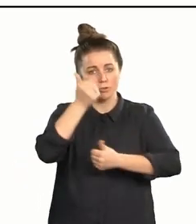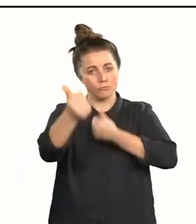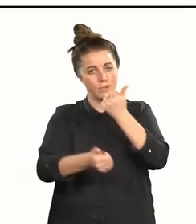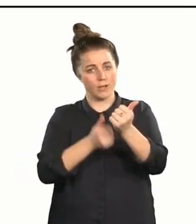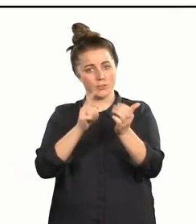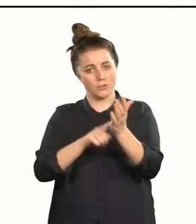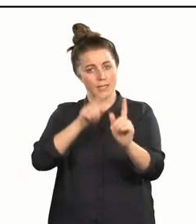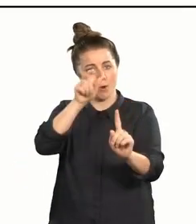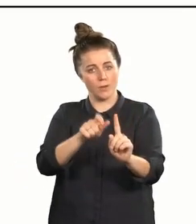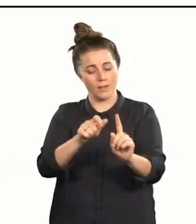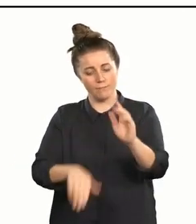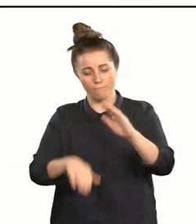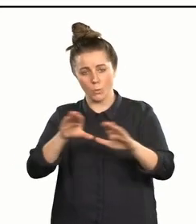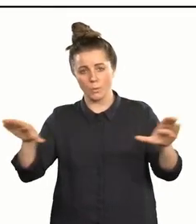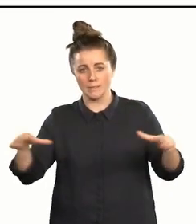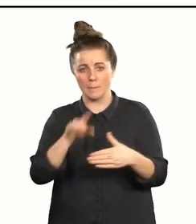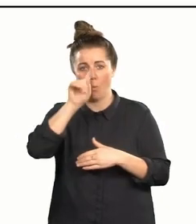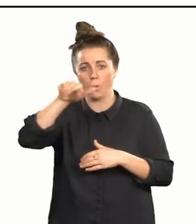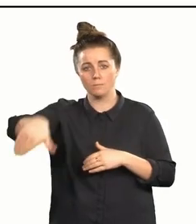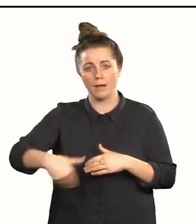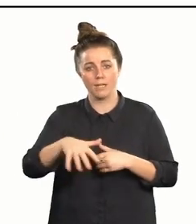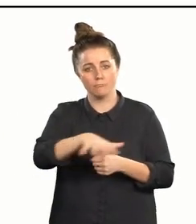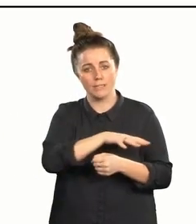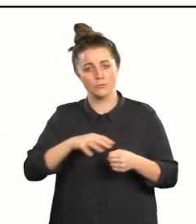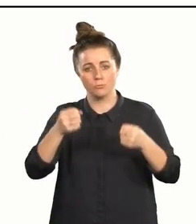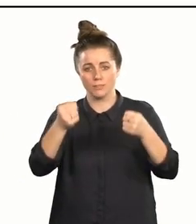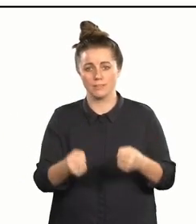Congratulations, Leonie, and all the team at Hawke's Bay Regional Prison.